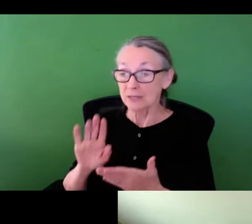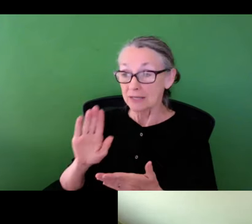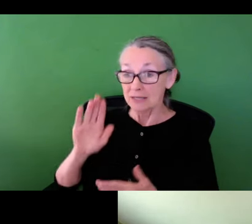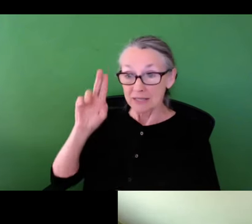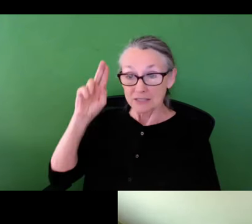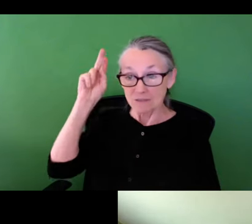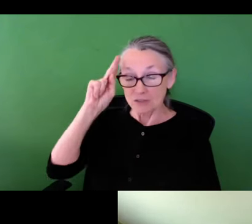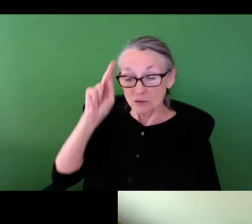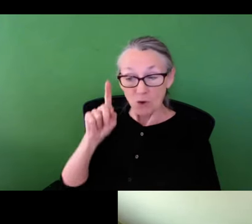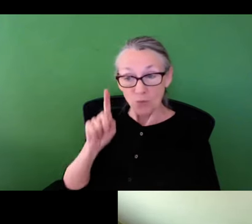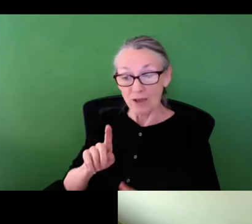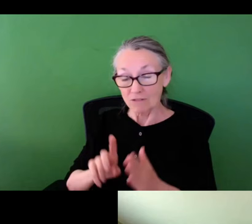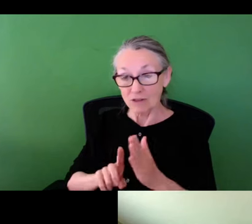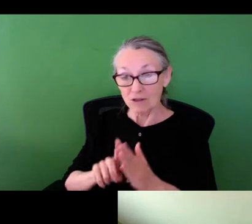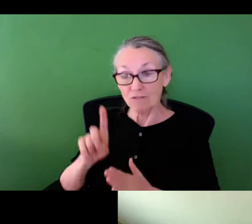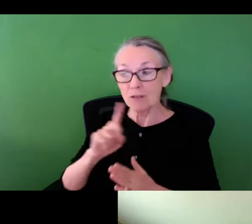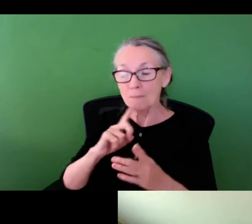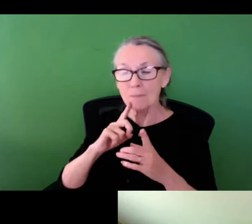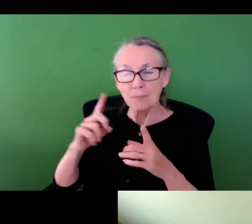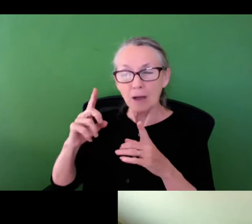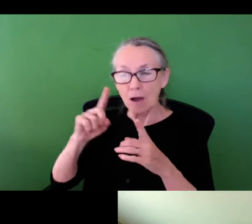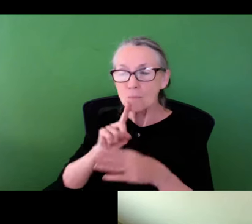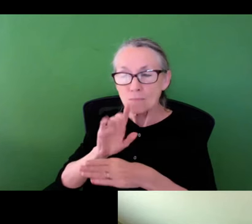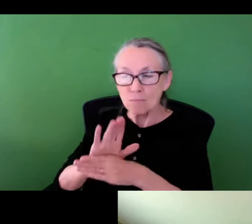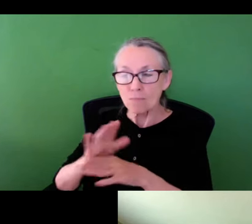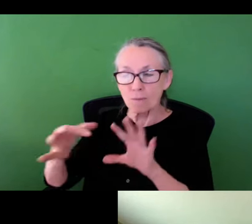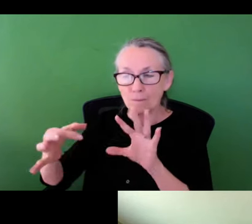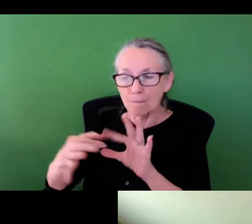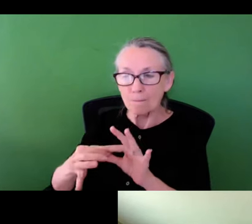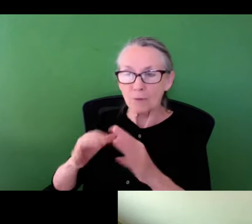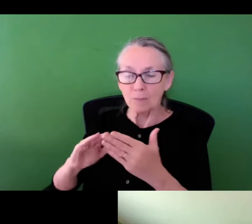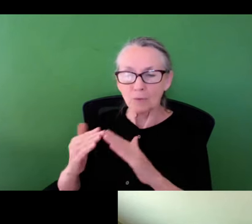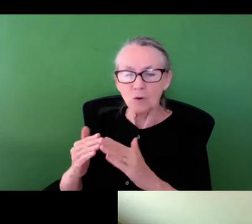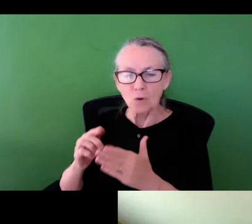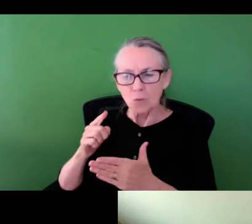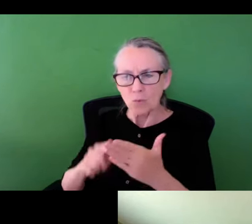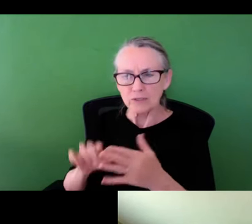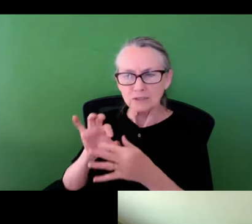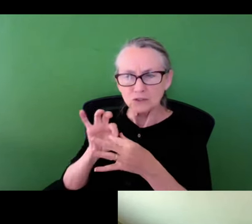A&M University. But he had this philosophy that we have to develop a covenant with communities,